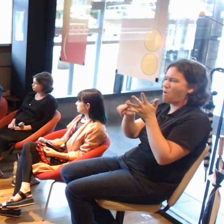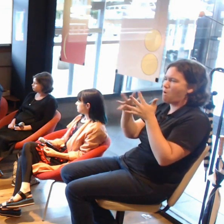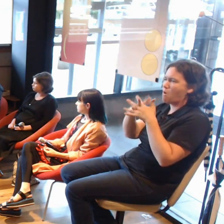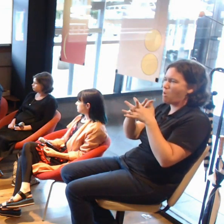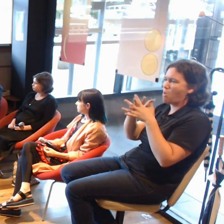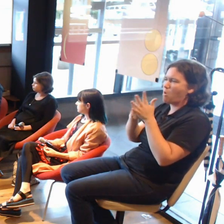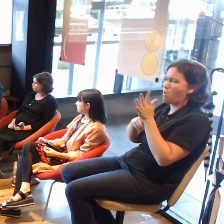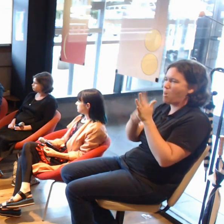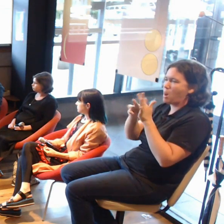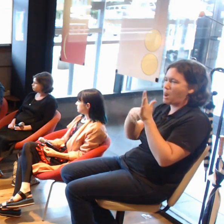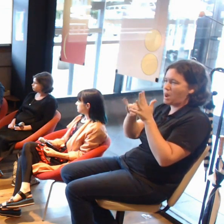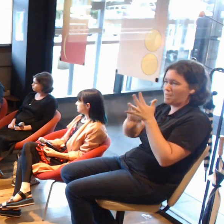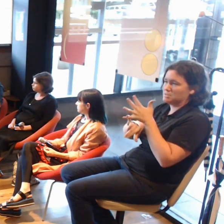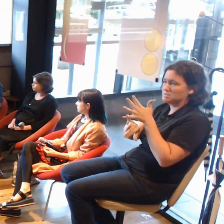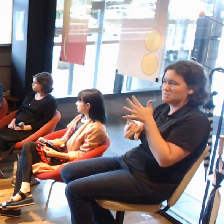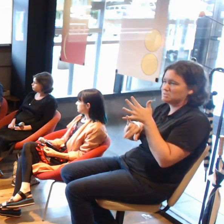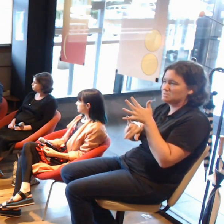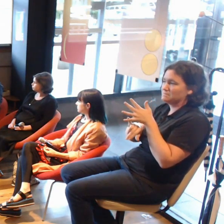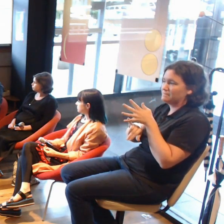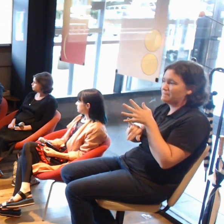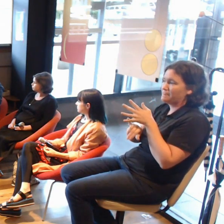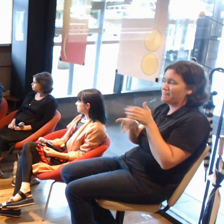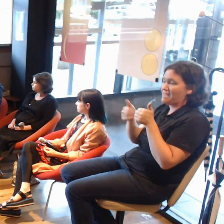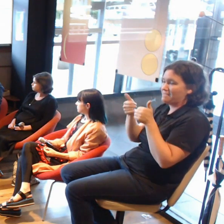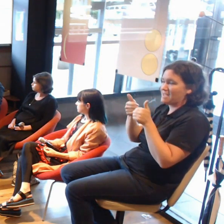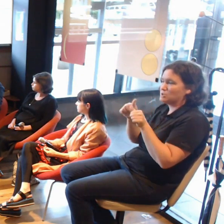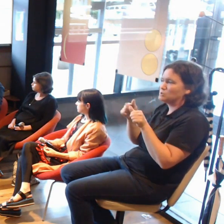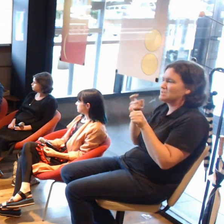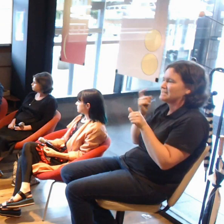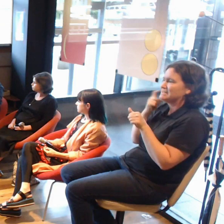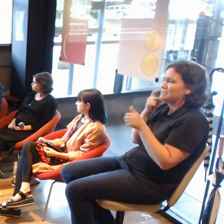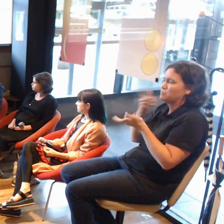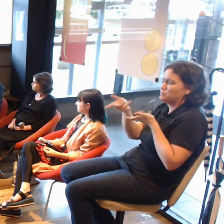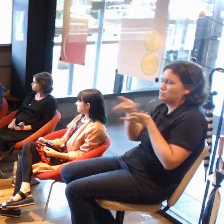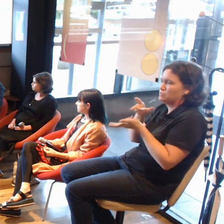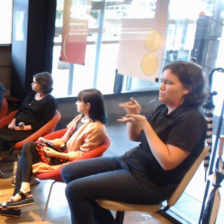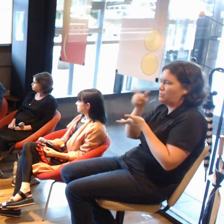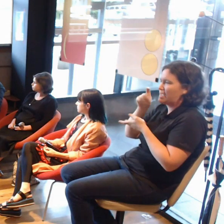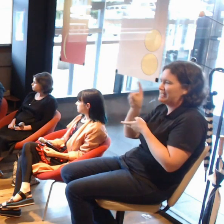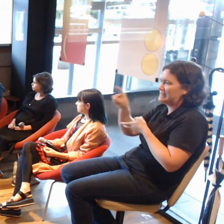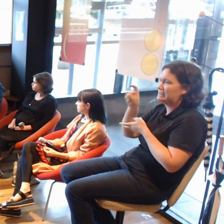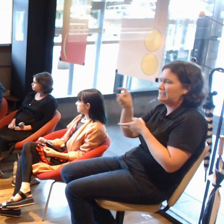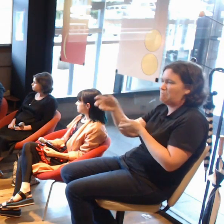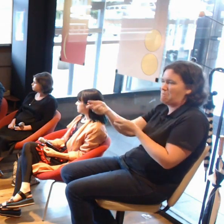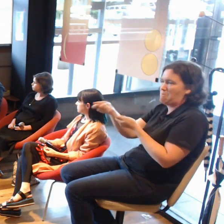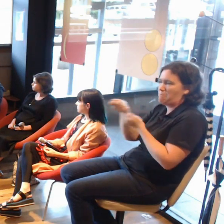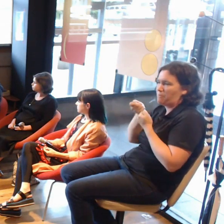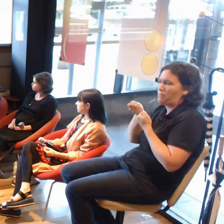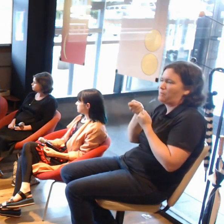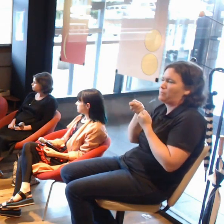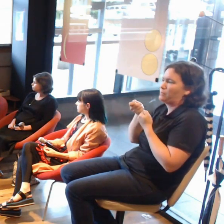And they use simple interactions like clicking or pulling, and that's Minority Report. Everyone's seen Minority Report.